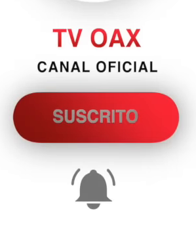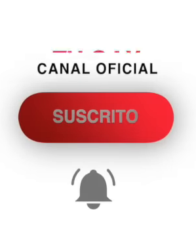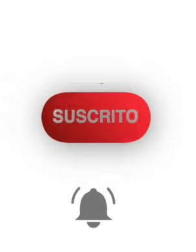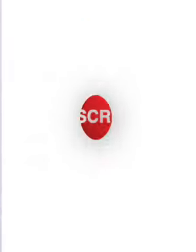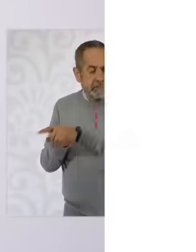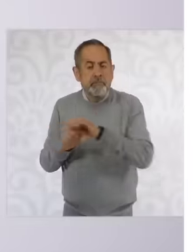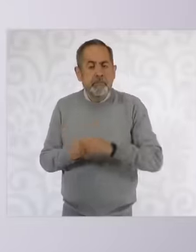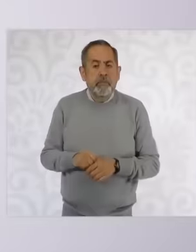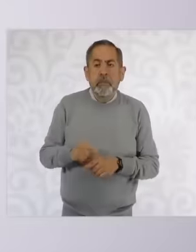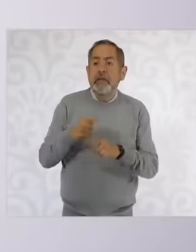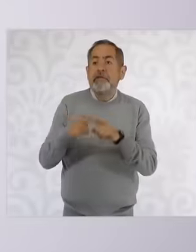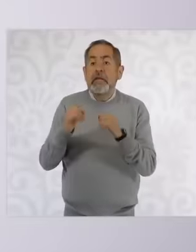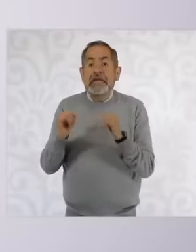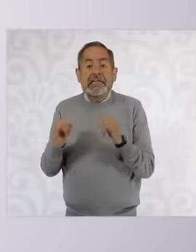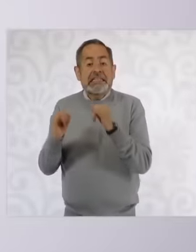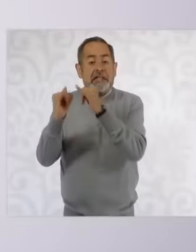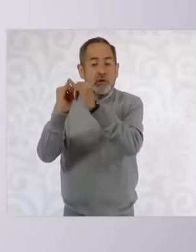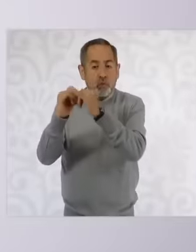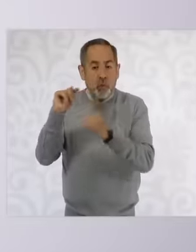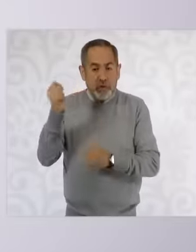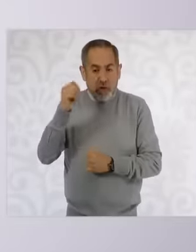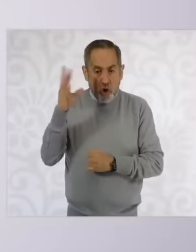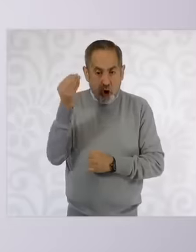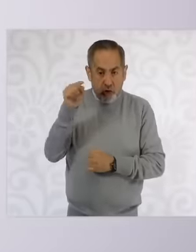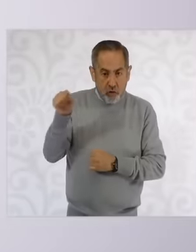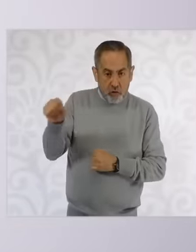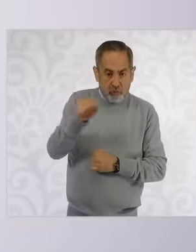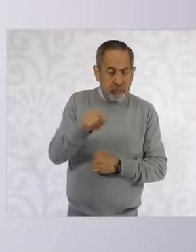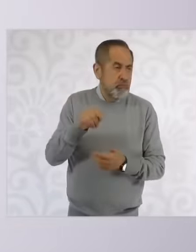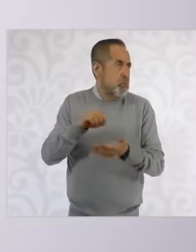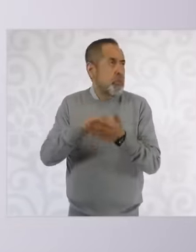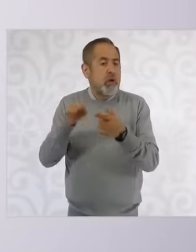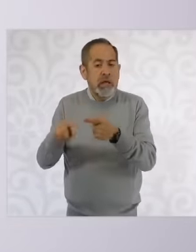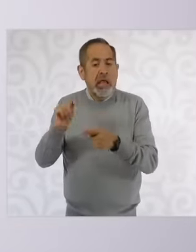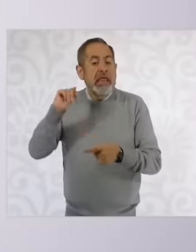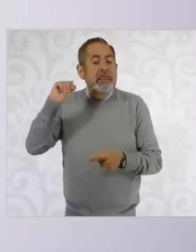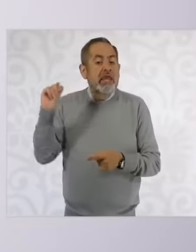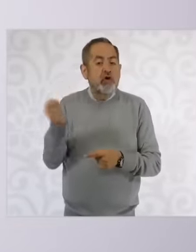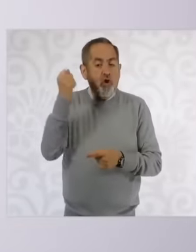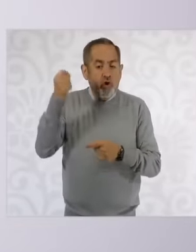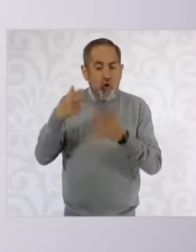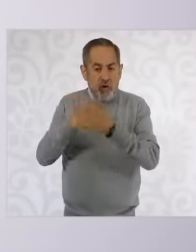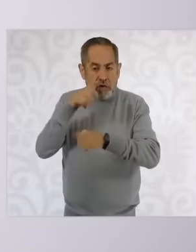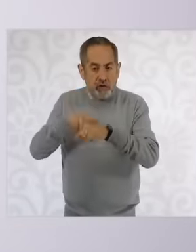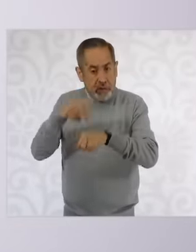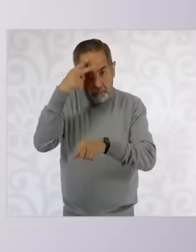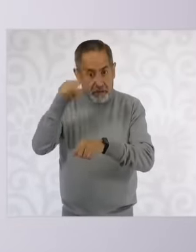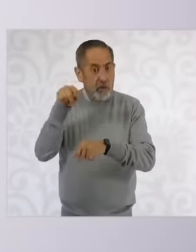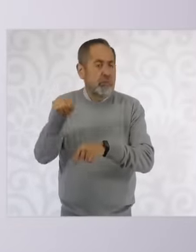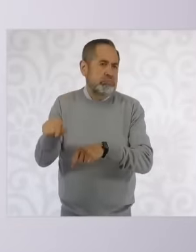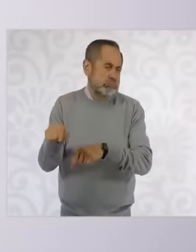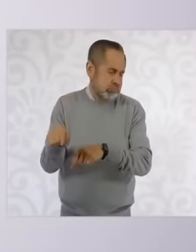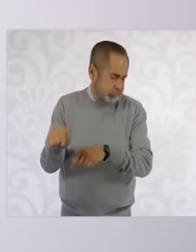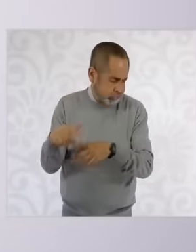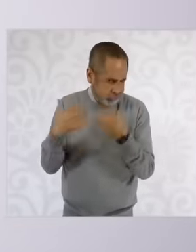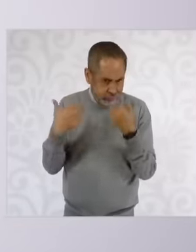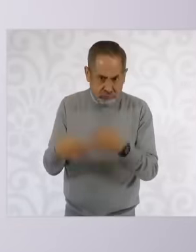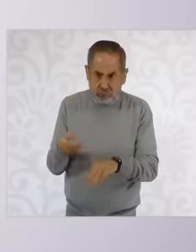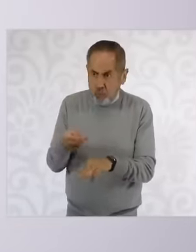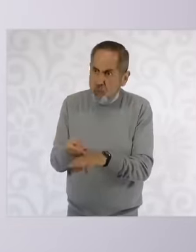technological institutes, the Tecnológico Nacional de México is a very important institution that is